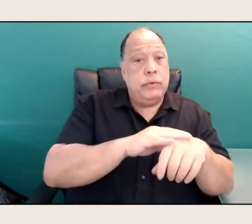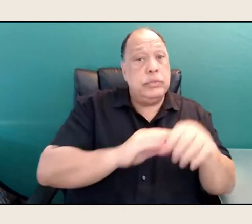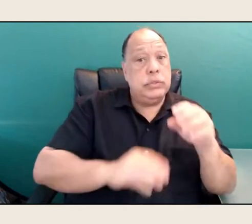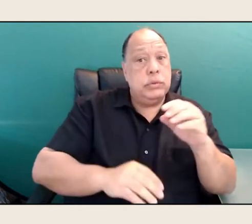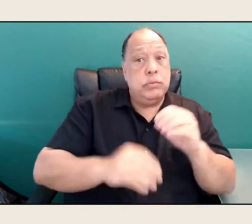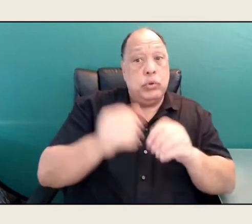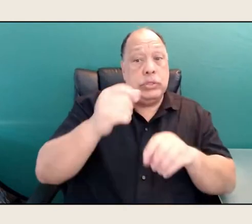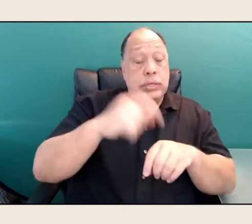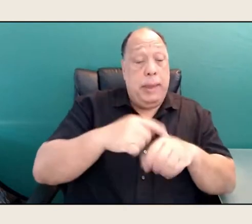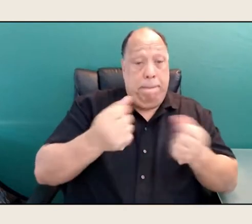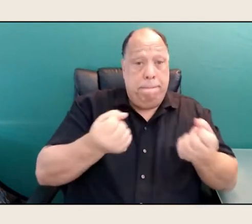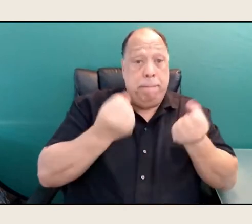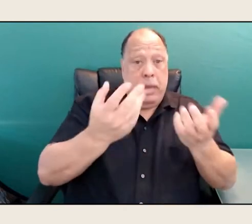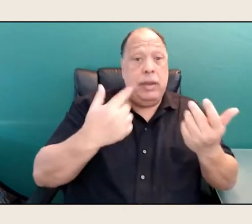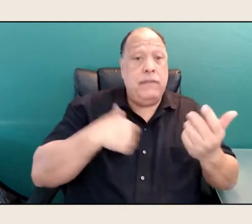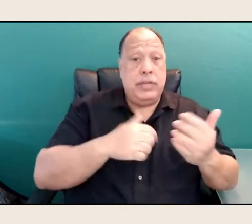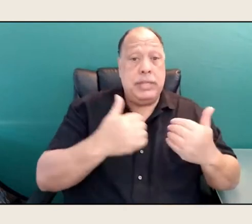They assigned us advisors,